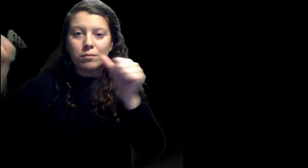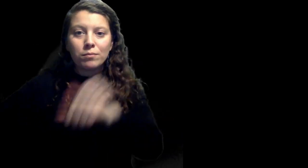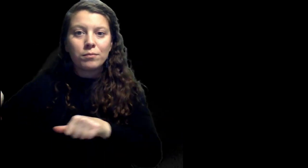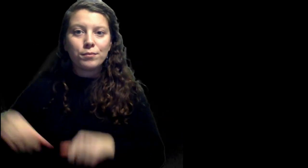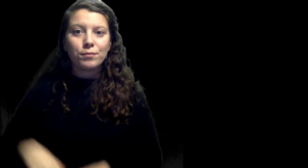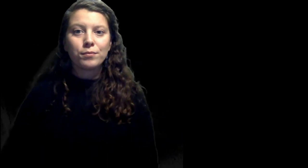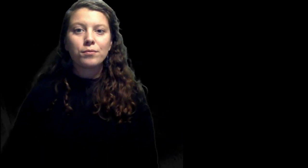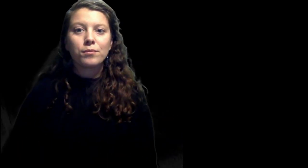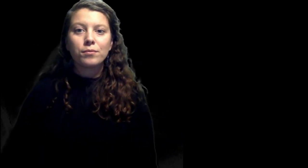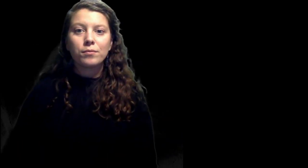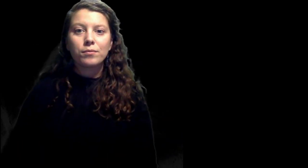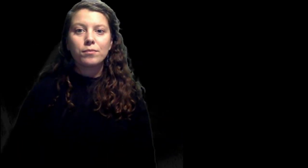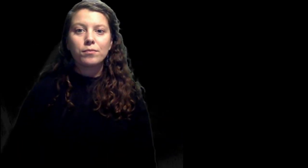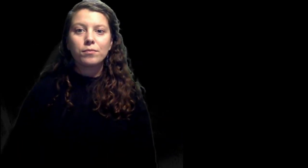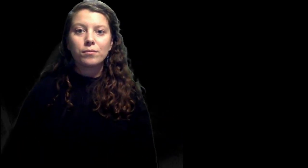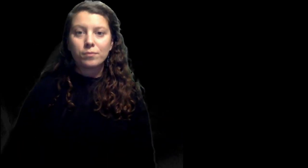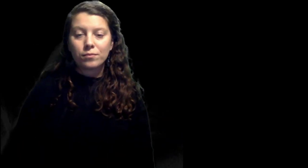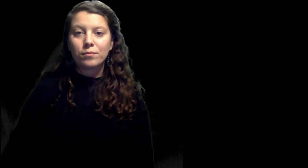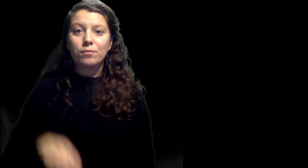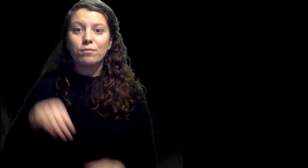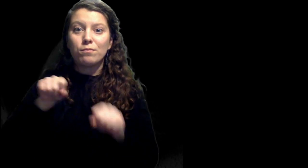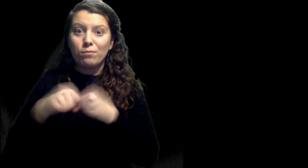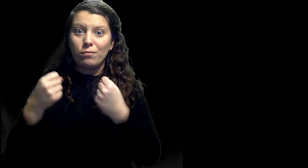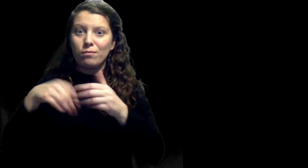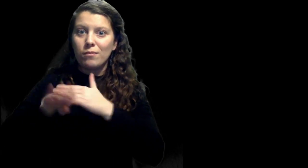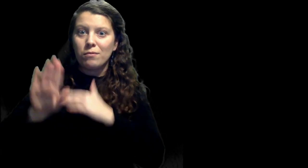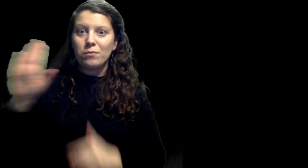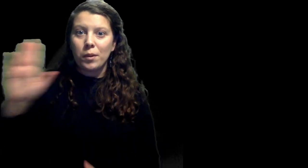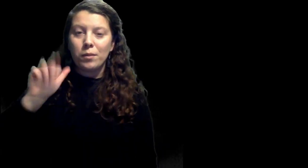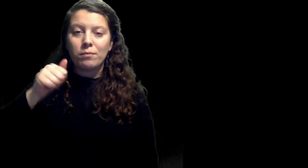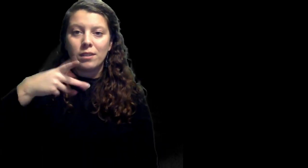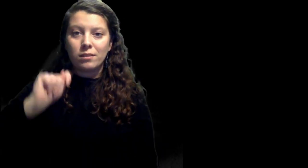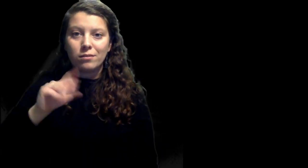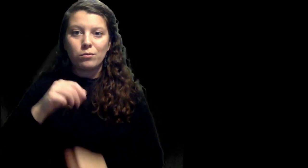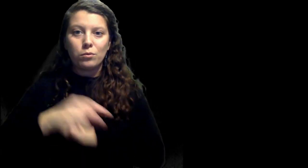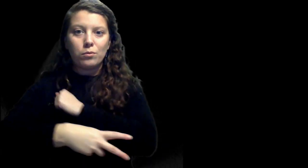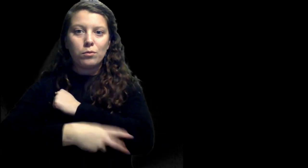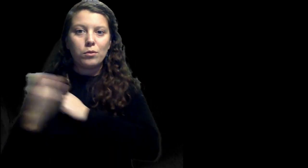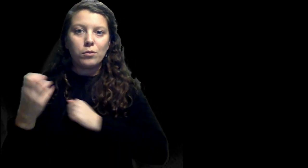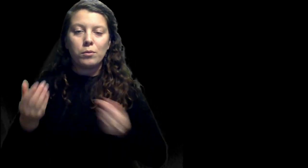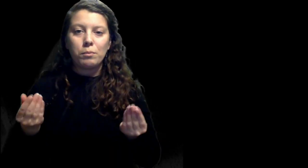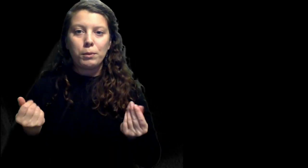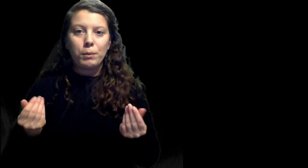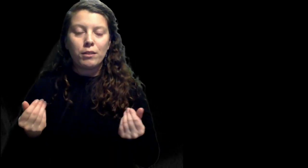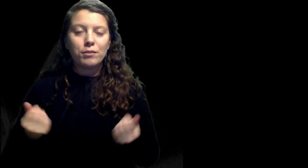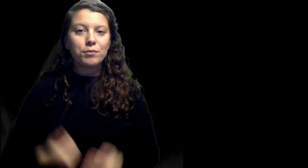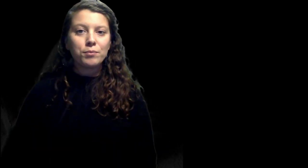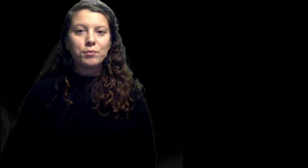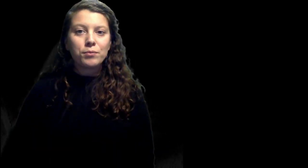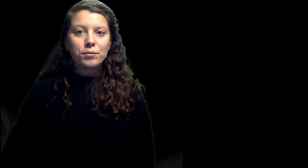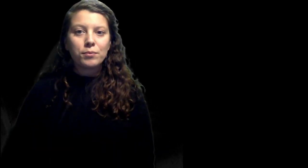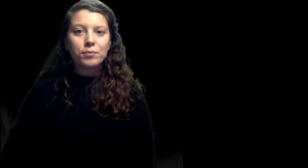posts. He breaks into her apartment and steals her belongings.